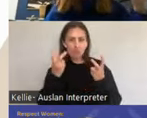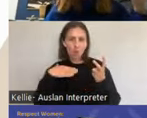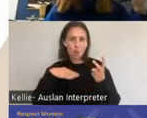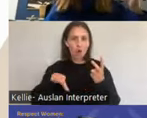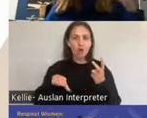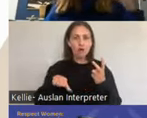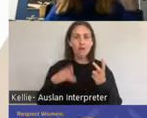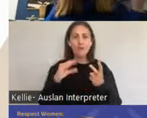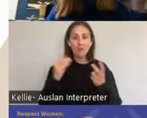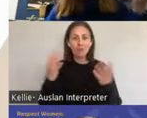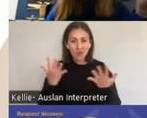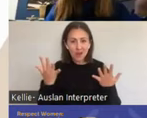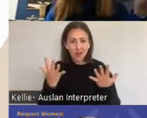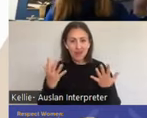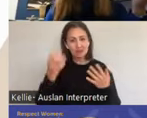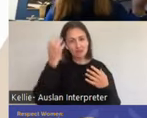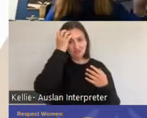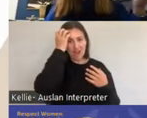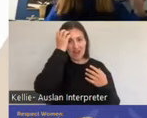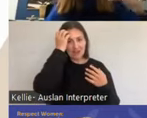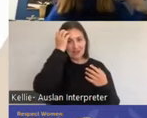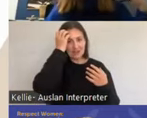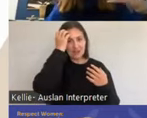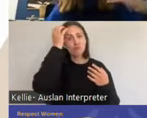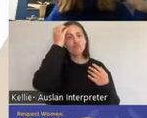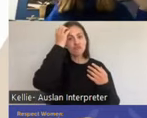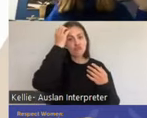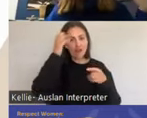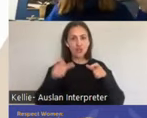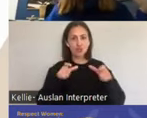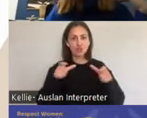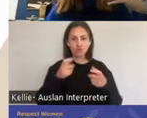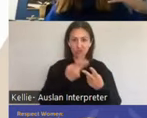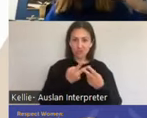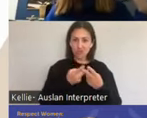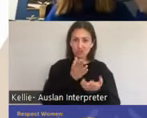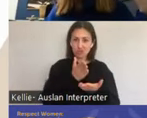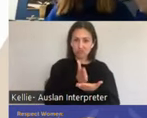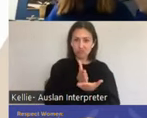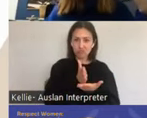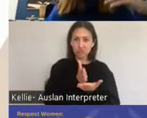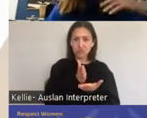system. It's essential as such. So someone with lots of people with spinal cord injuries